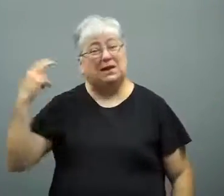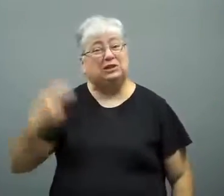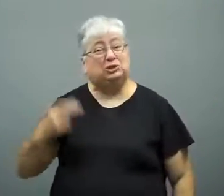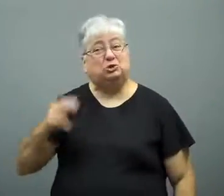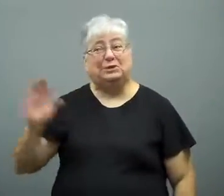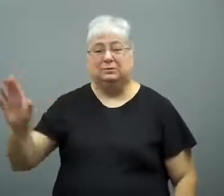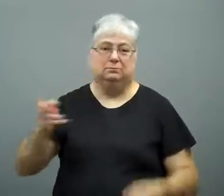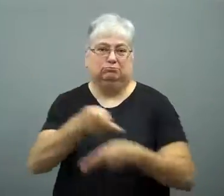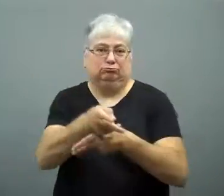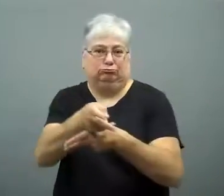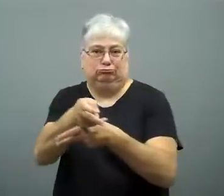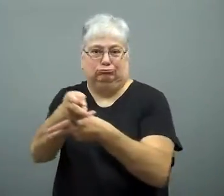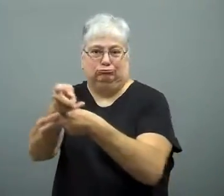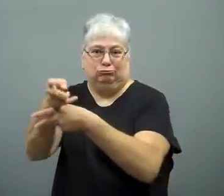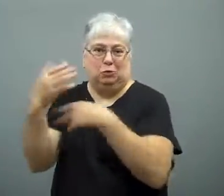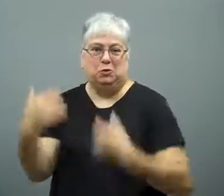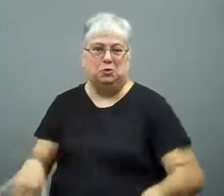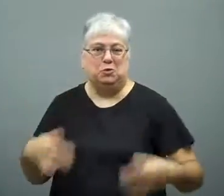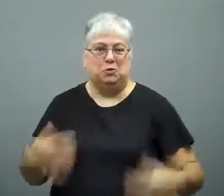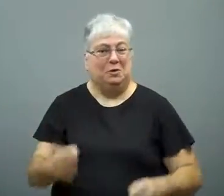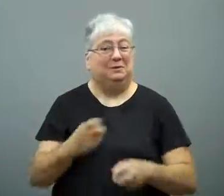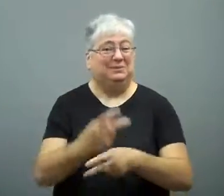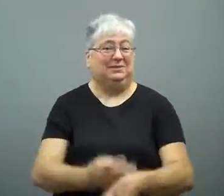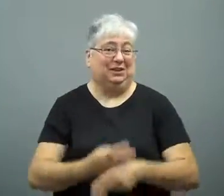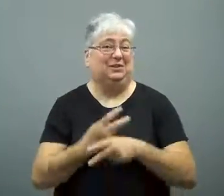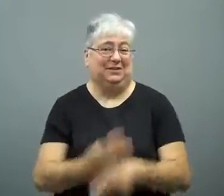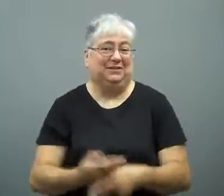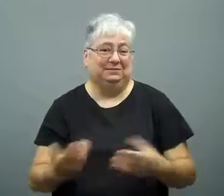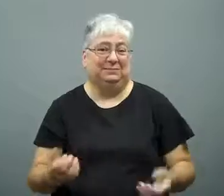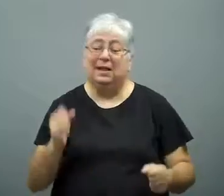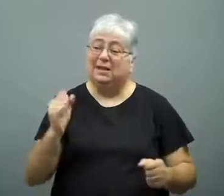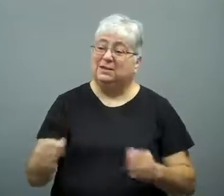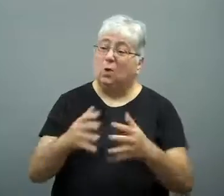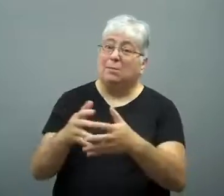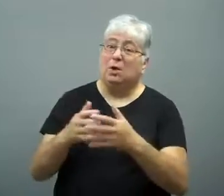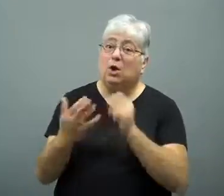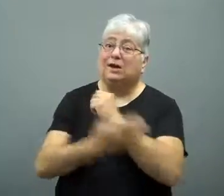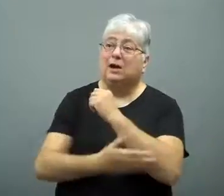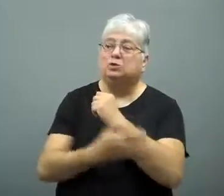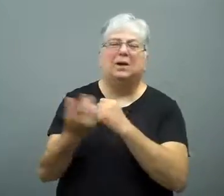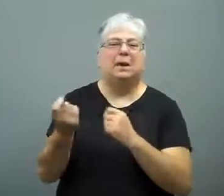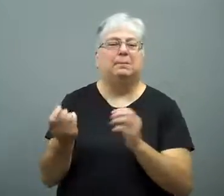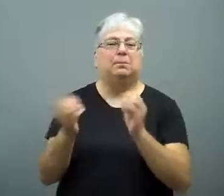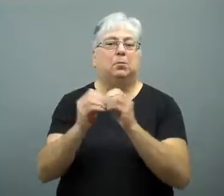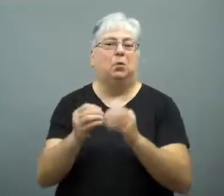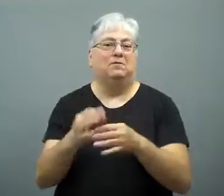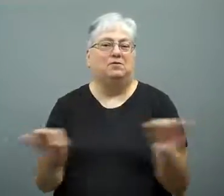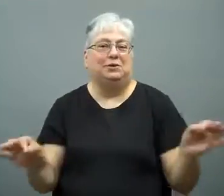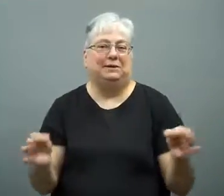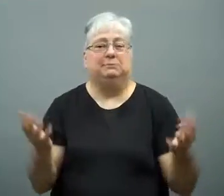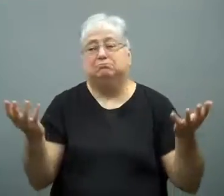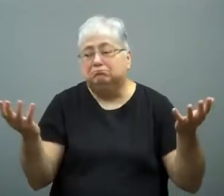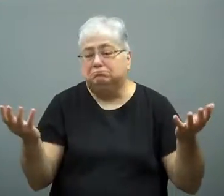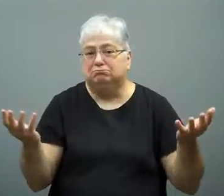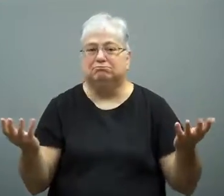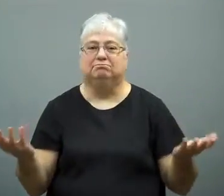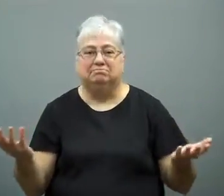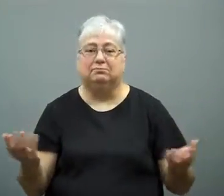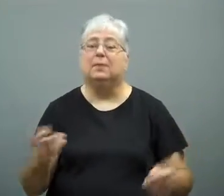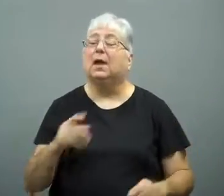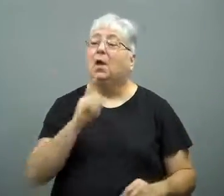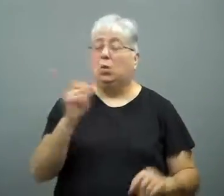Russia has a history of keeping a tight watch on people.